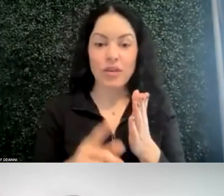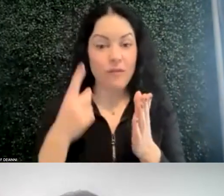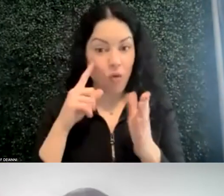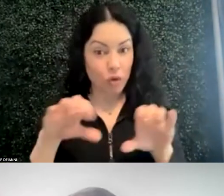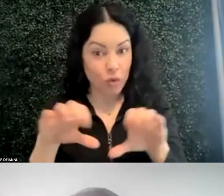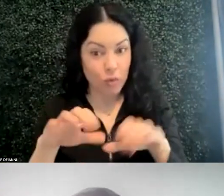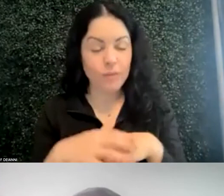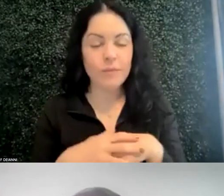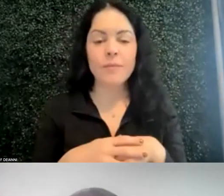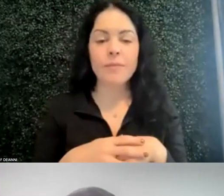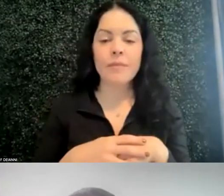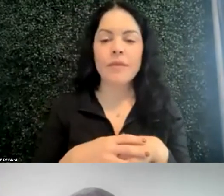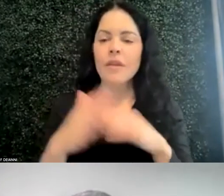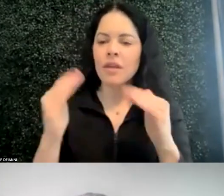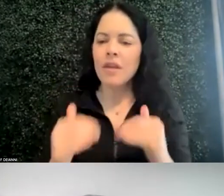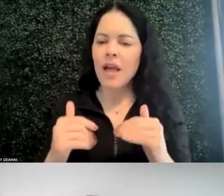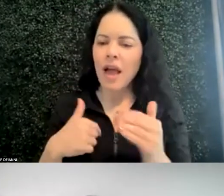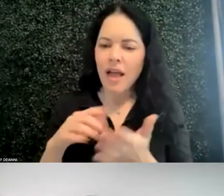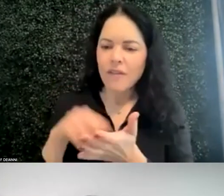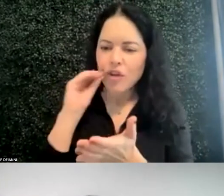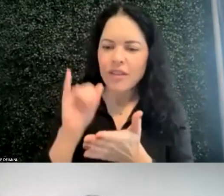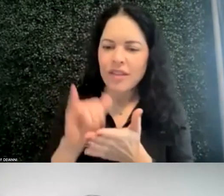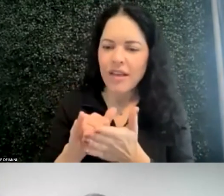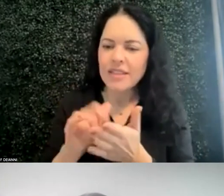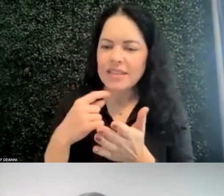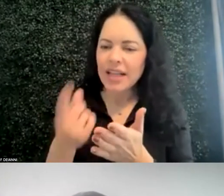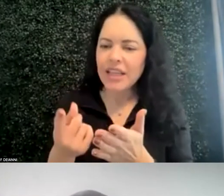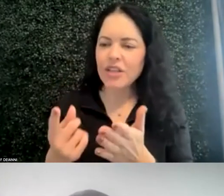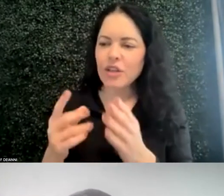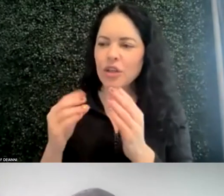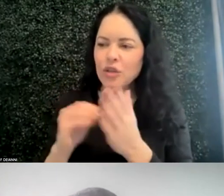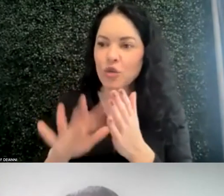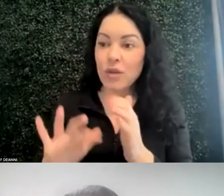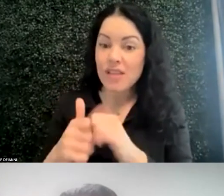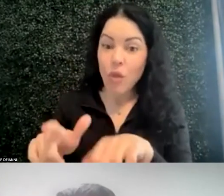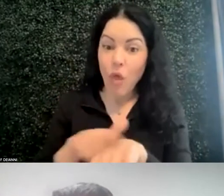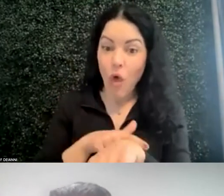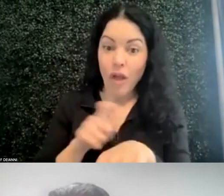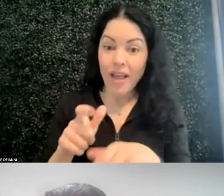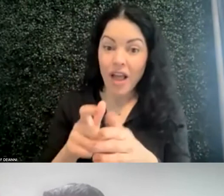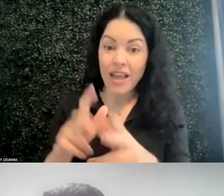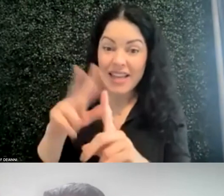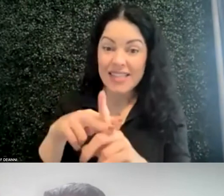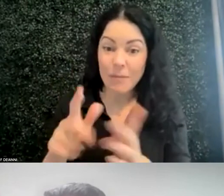I found that telling students how long things take often causes anxiety. OK.